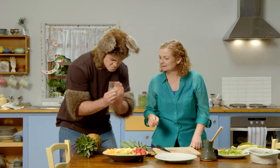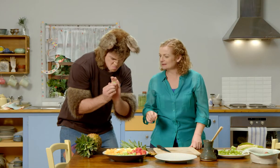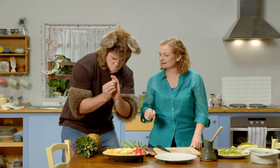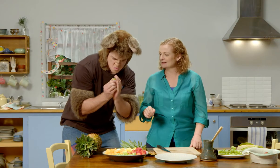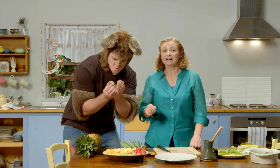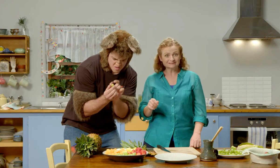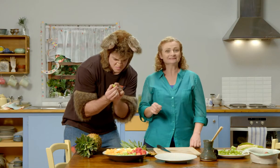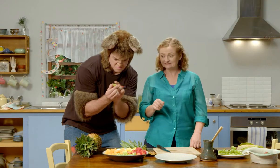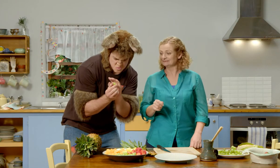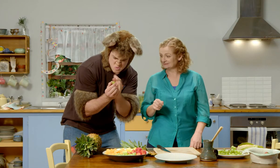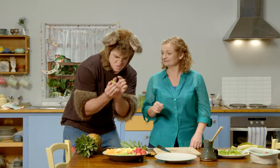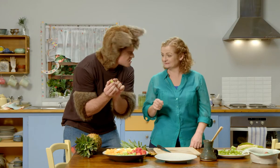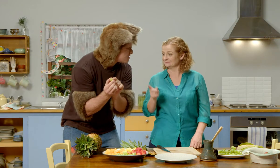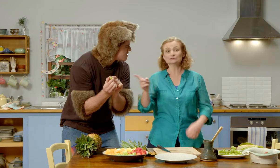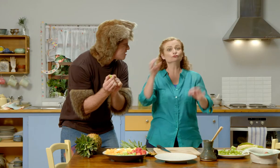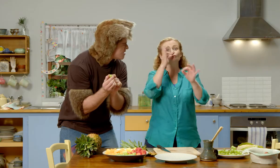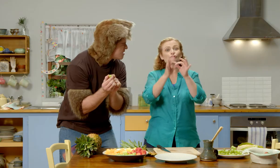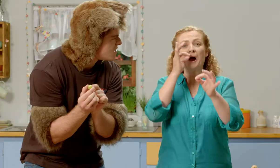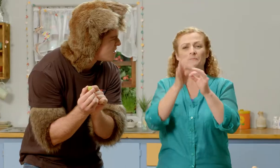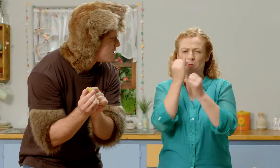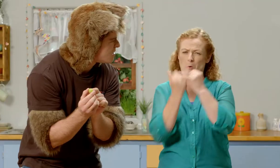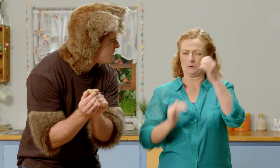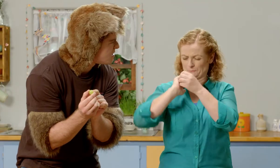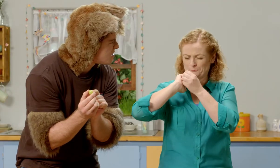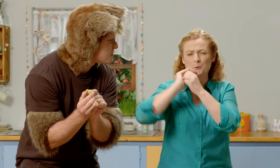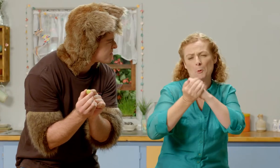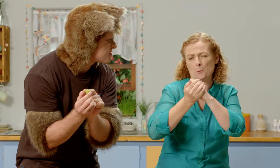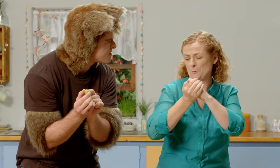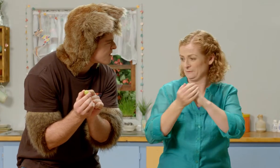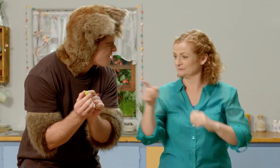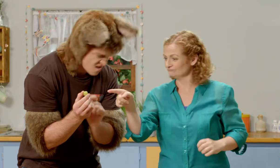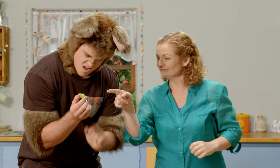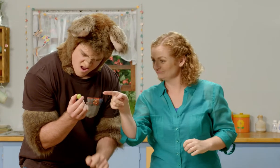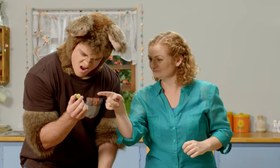Look Sally. This is very smooth. Yes, that’s right. Grapes are very smooth.